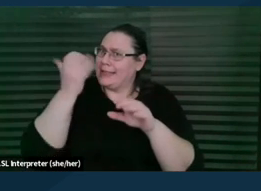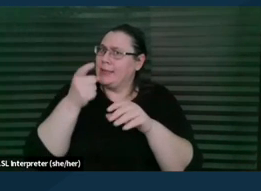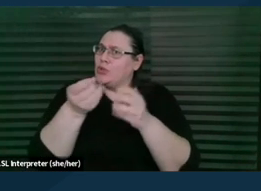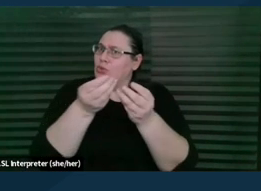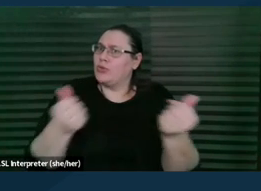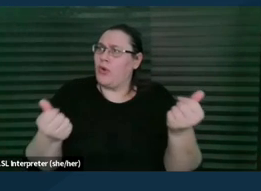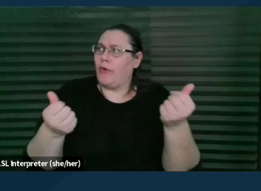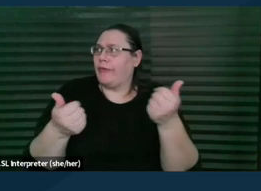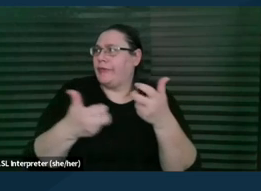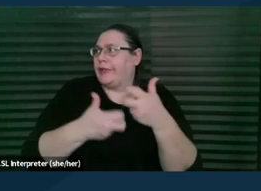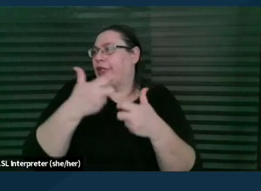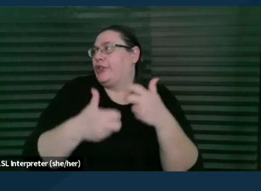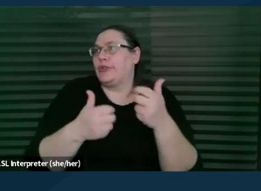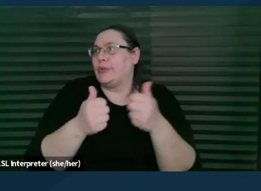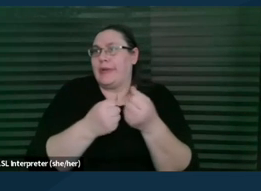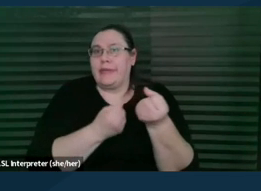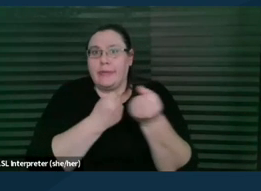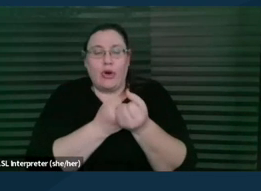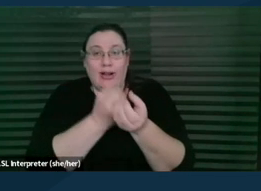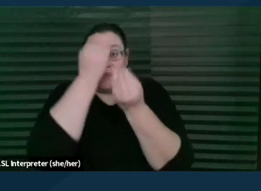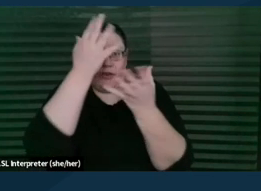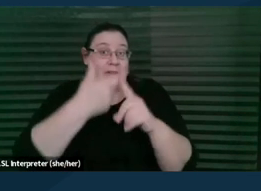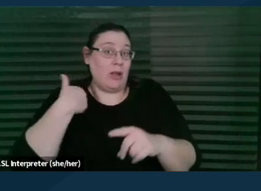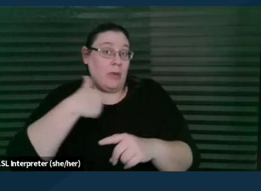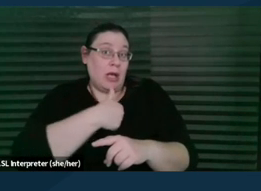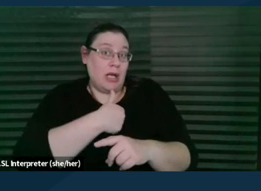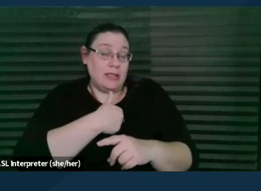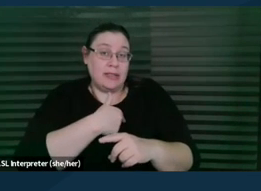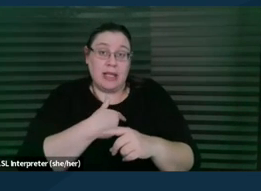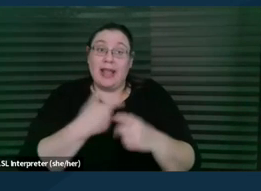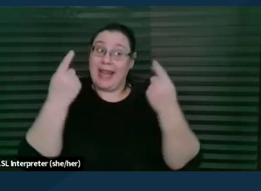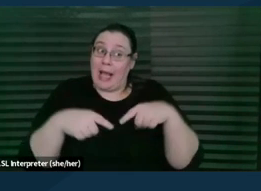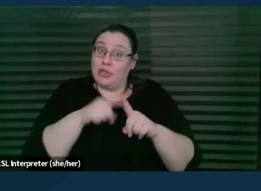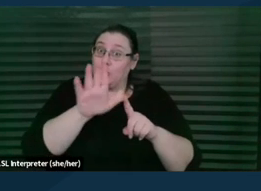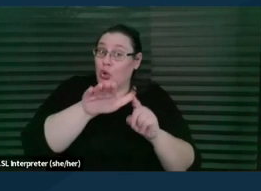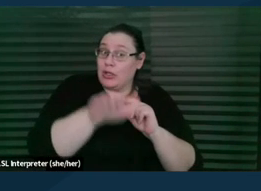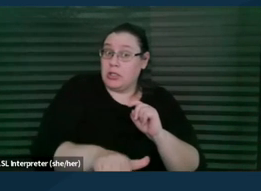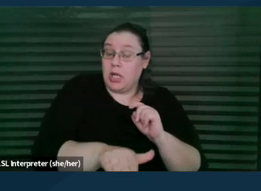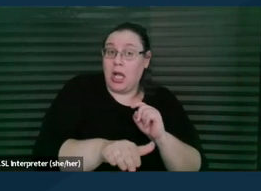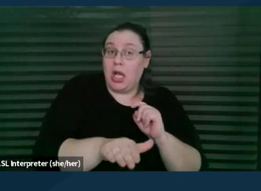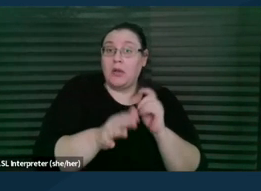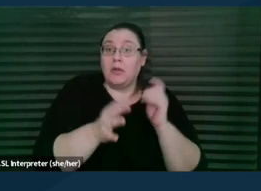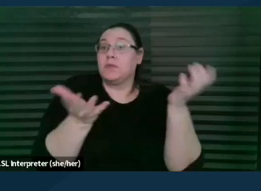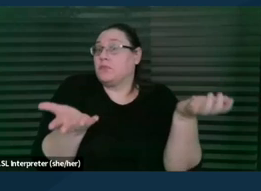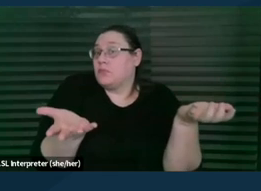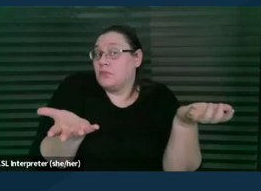maybe with some support and information from us that was happening for your child, but you know, let's don't forget to pay it forward.